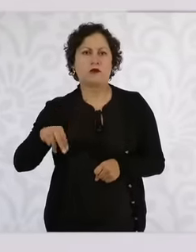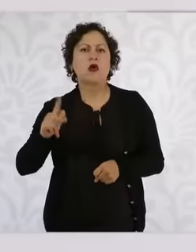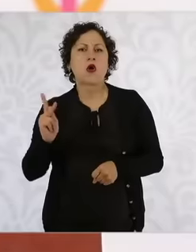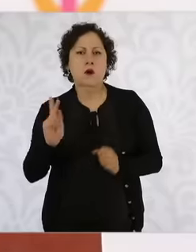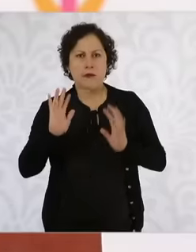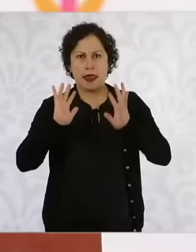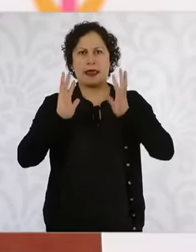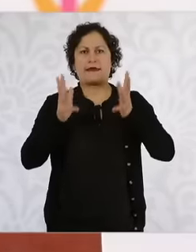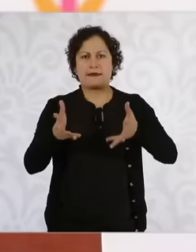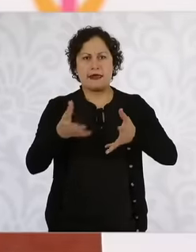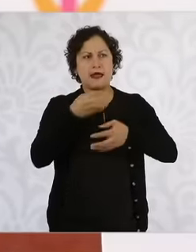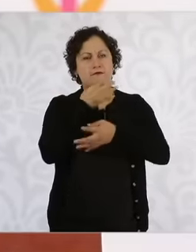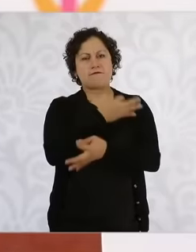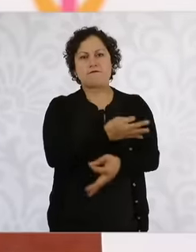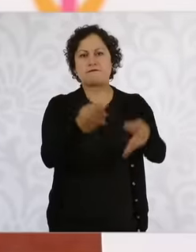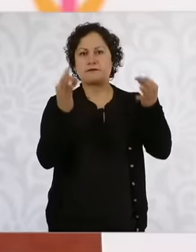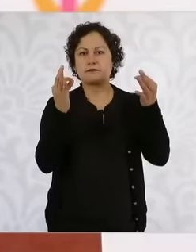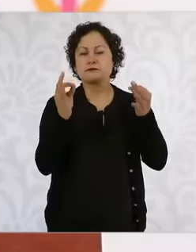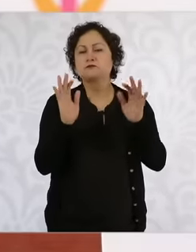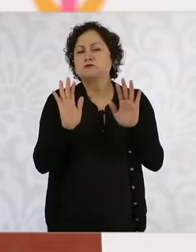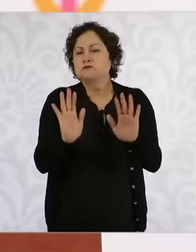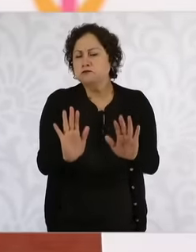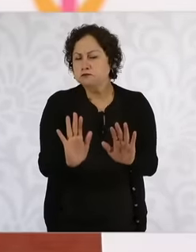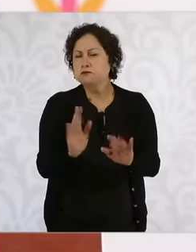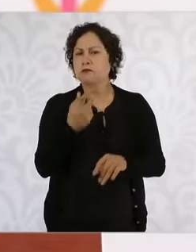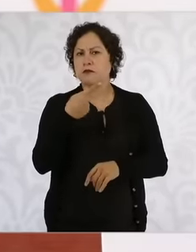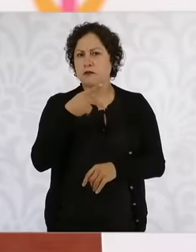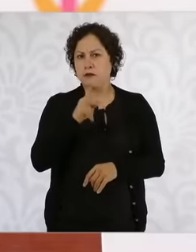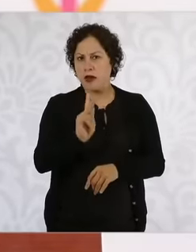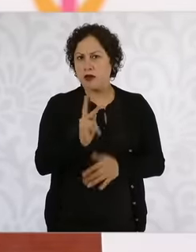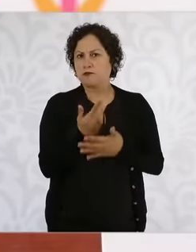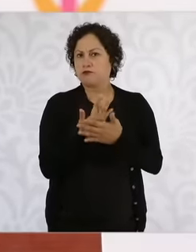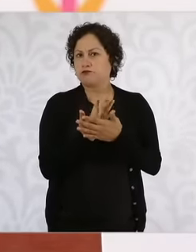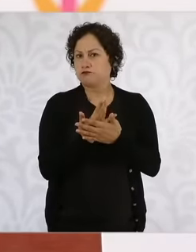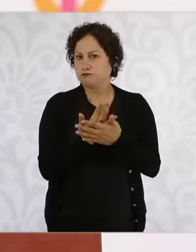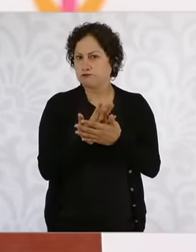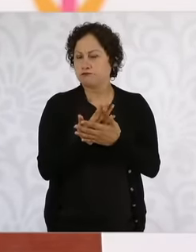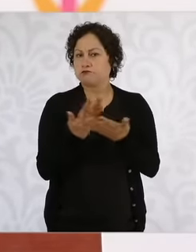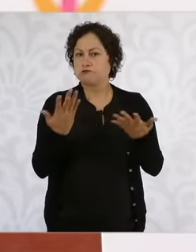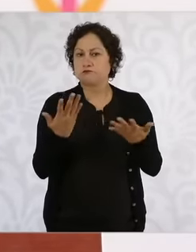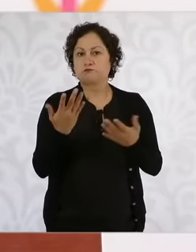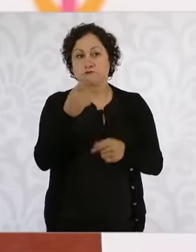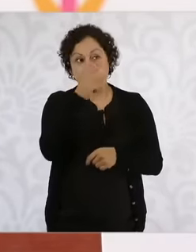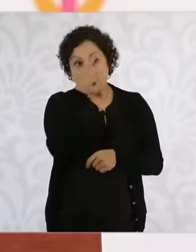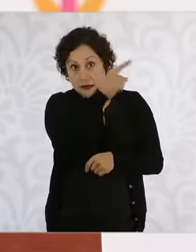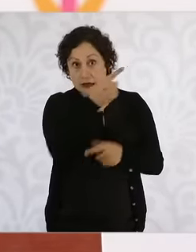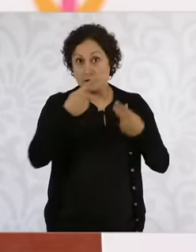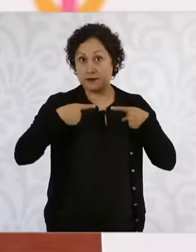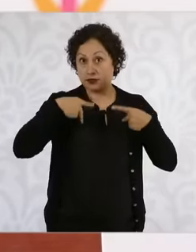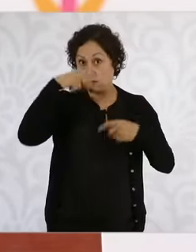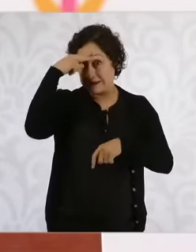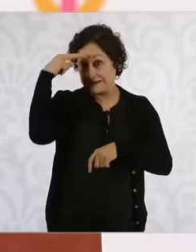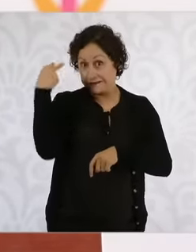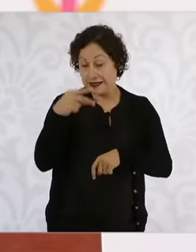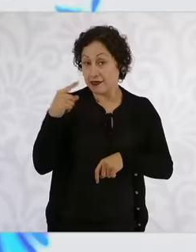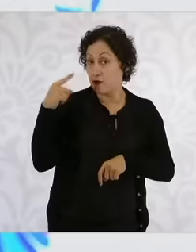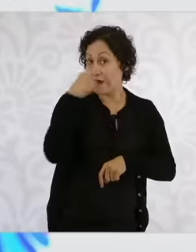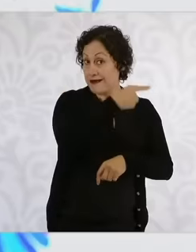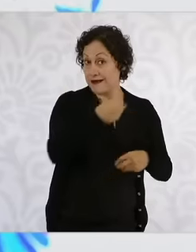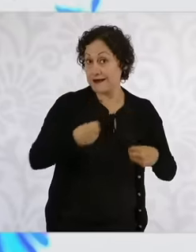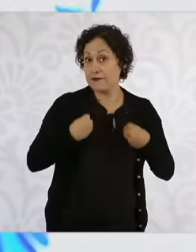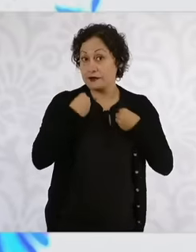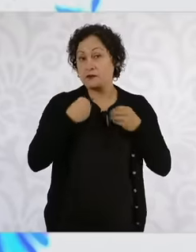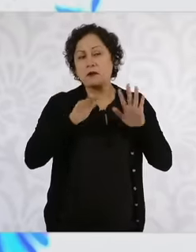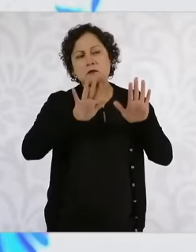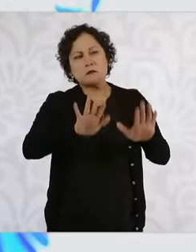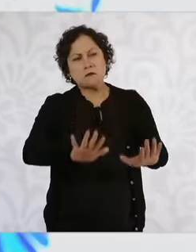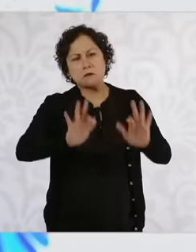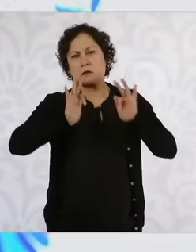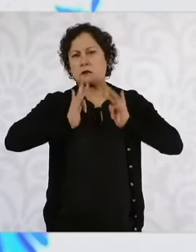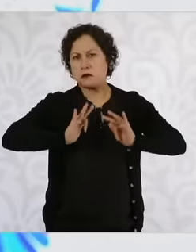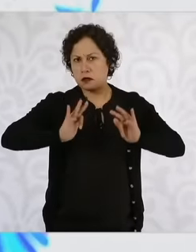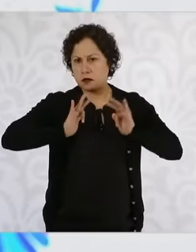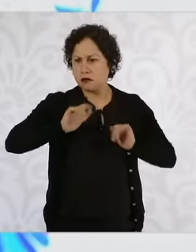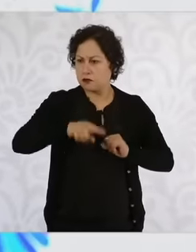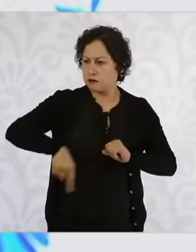reason for concern for our countrymen and women and their families who they are here at